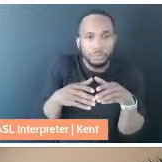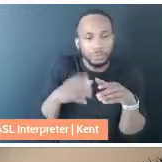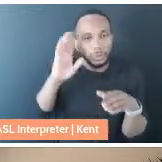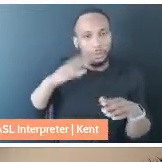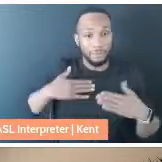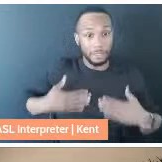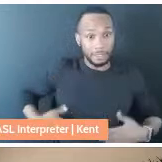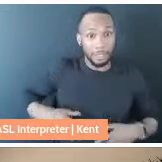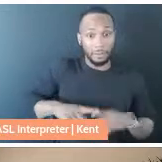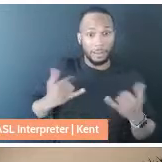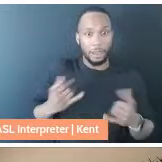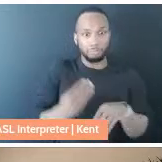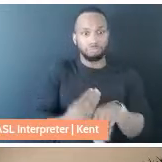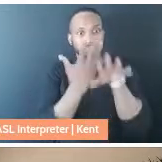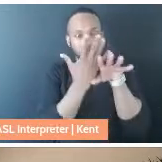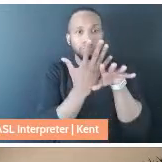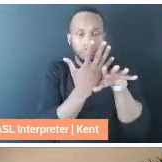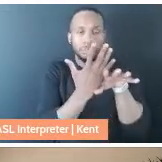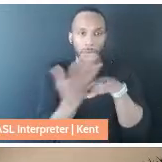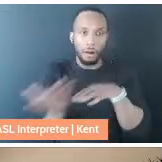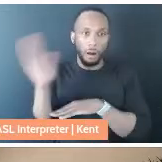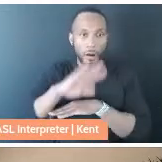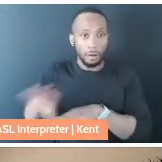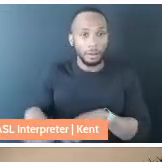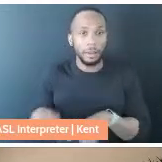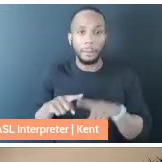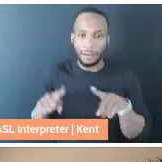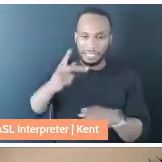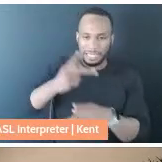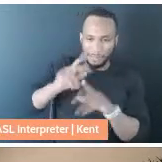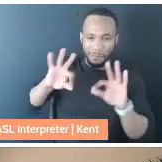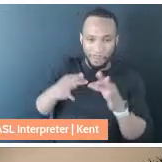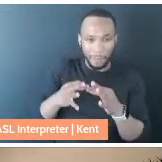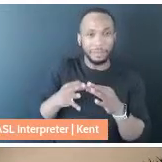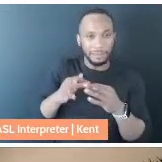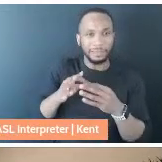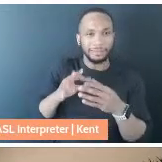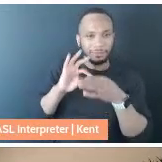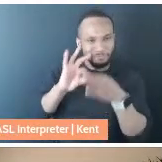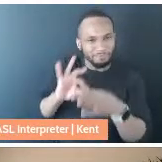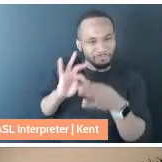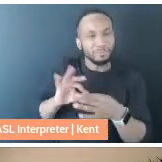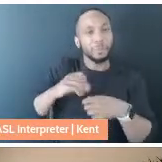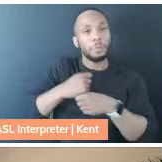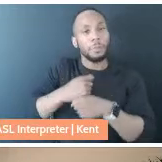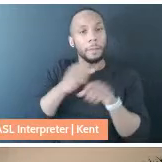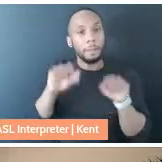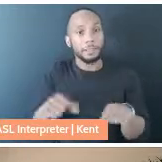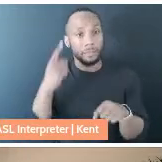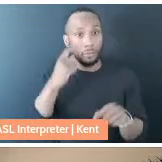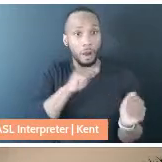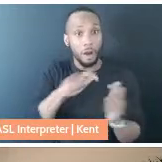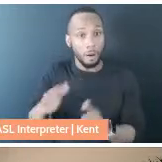the internet all the time, family unit to make it possible for all of us, my partner is a therapist,